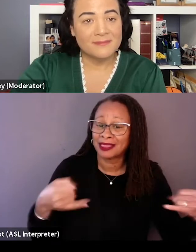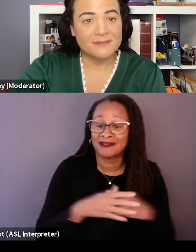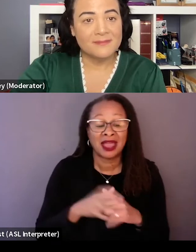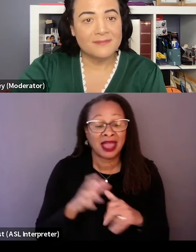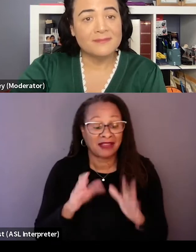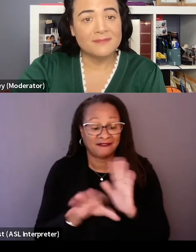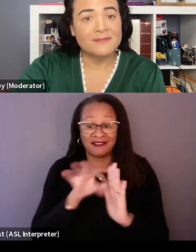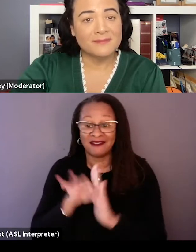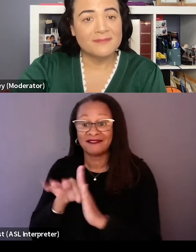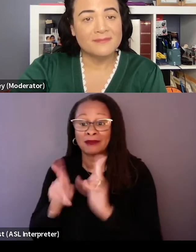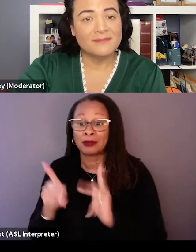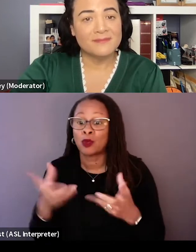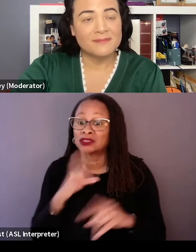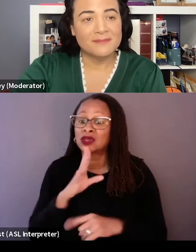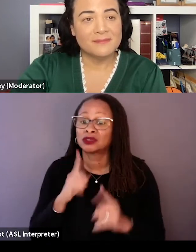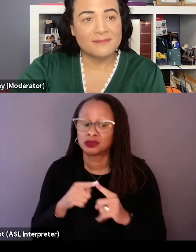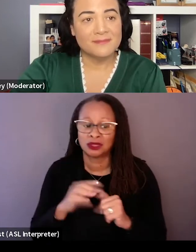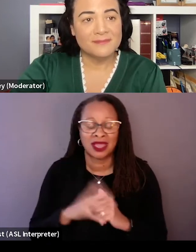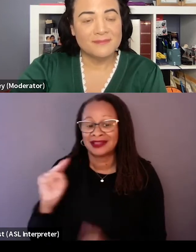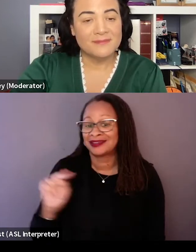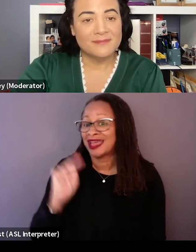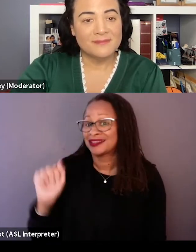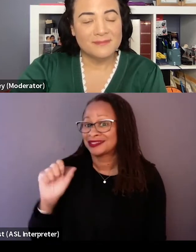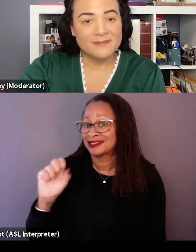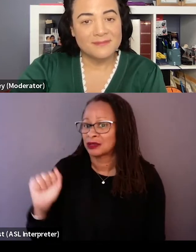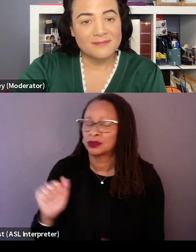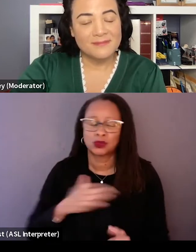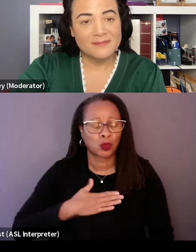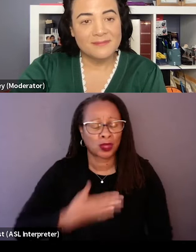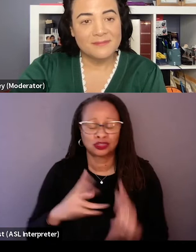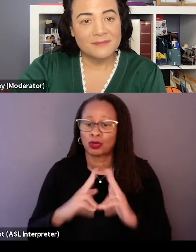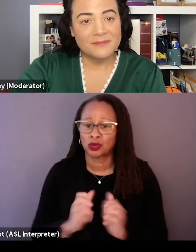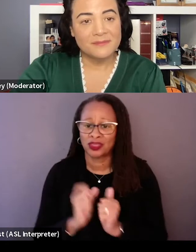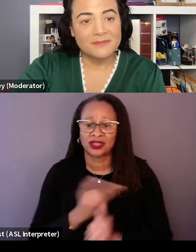So NASA was very willing to partner with us in terms of handing us over archival,